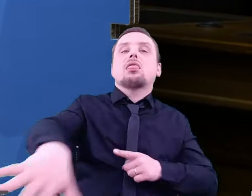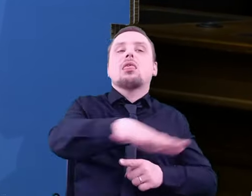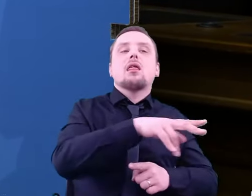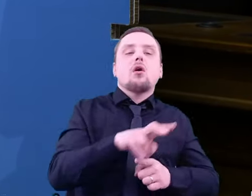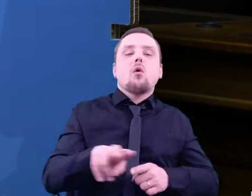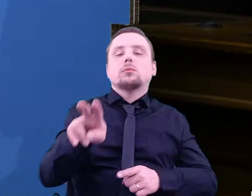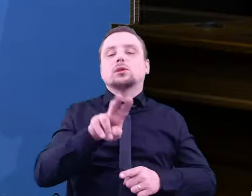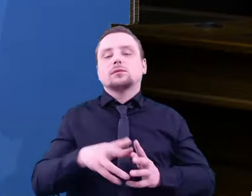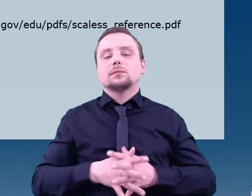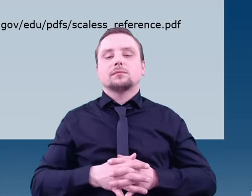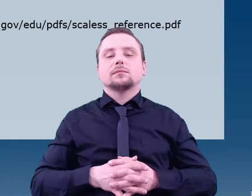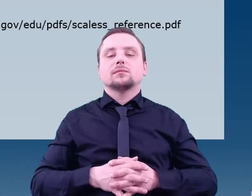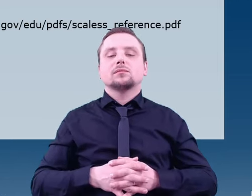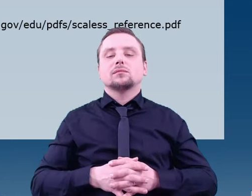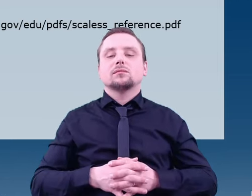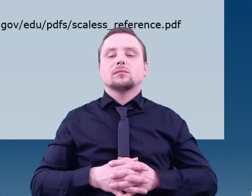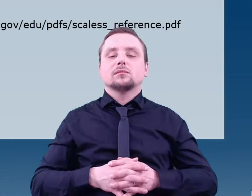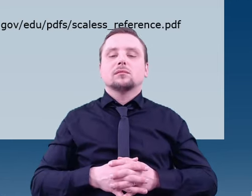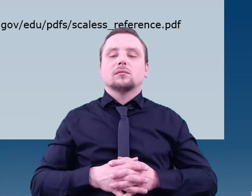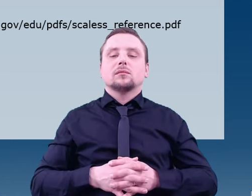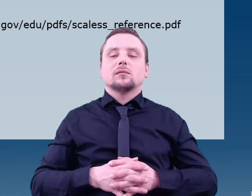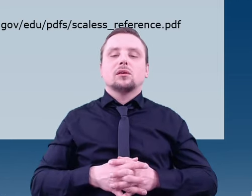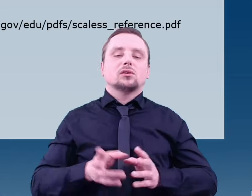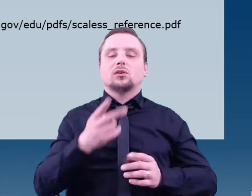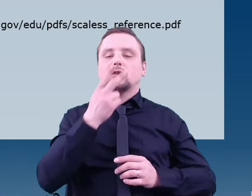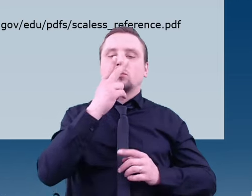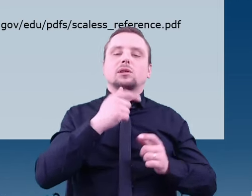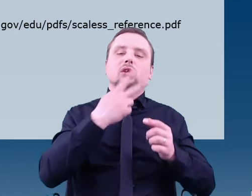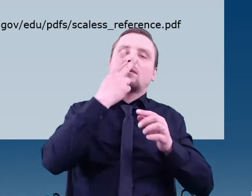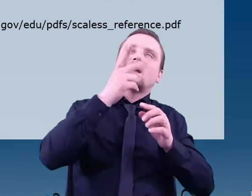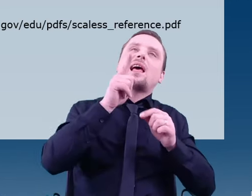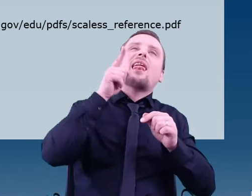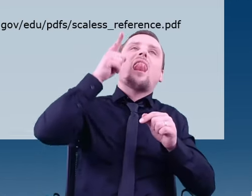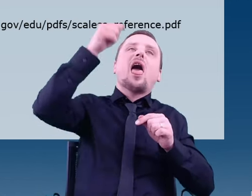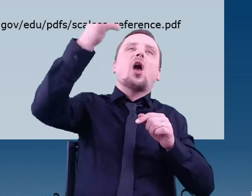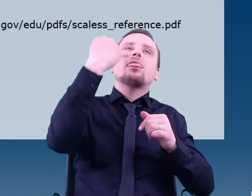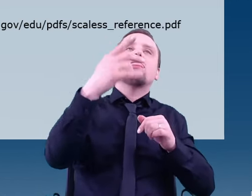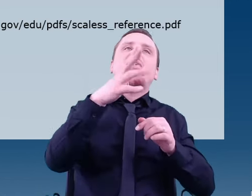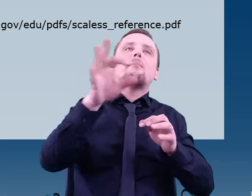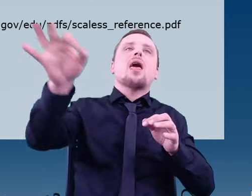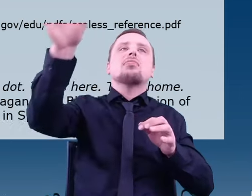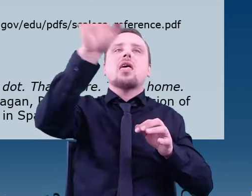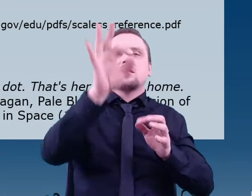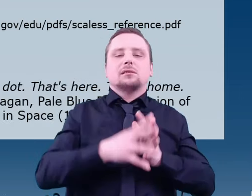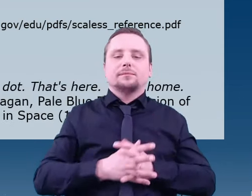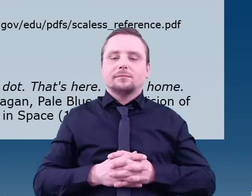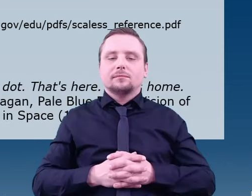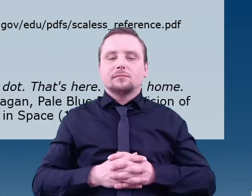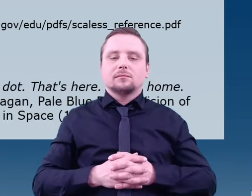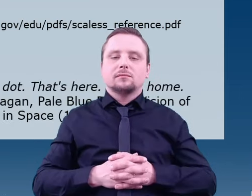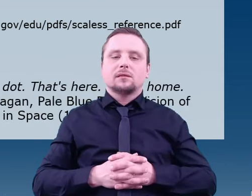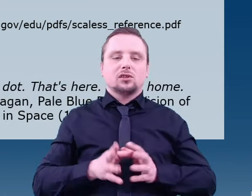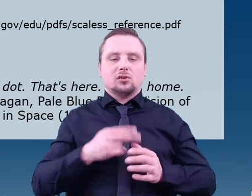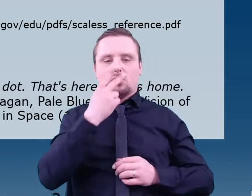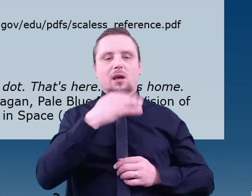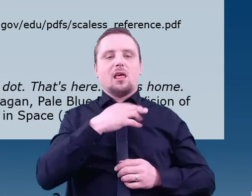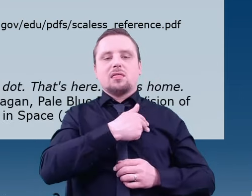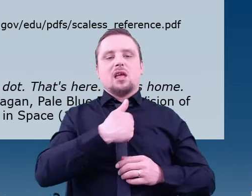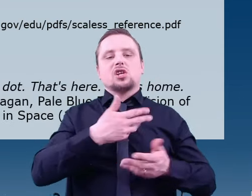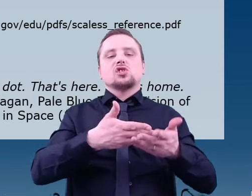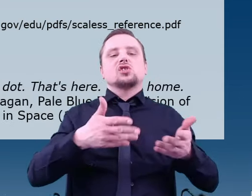Please note the distances between the planets and what our planet Earth looks like from a distance.